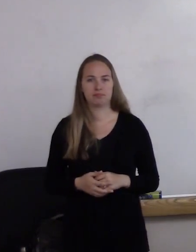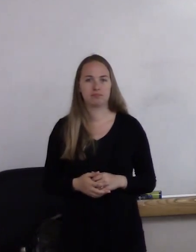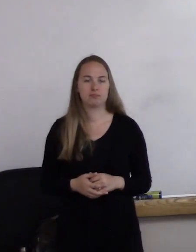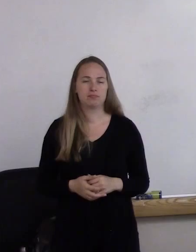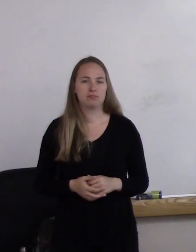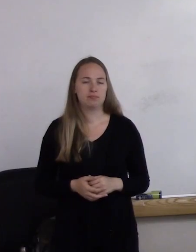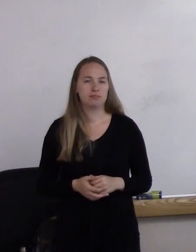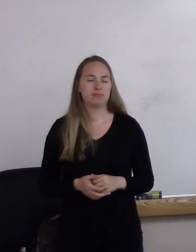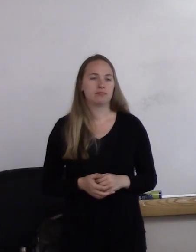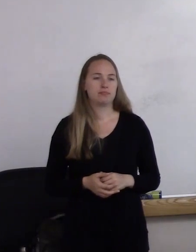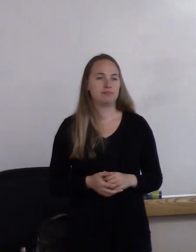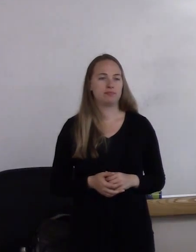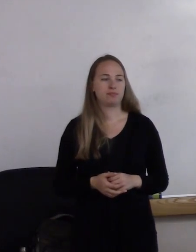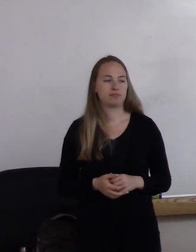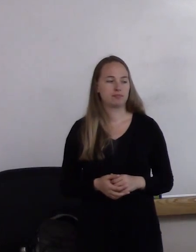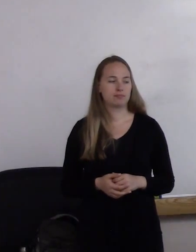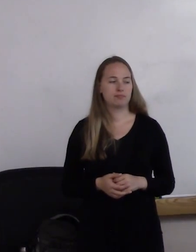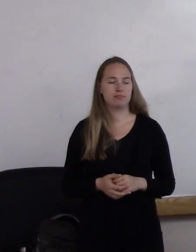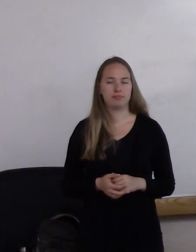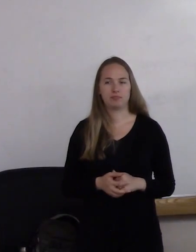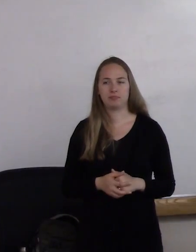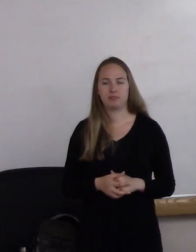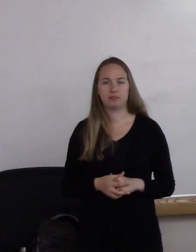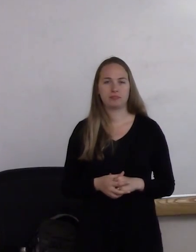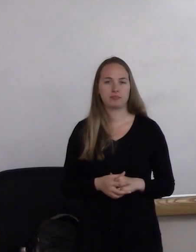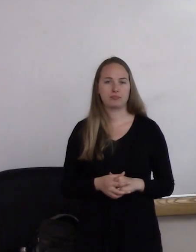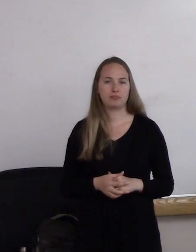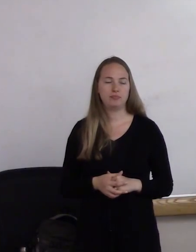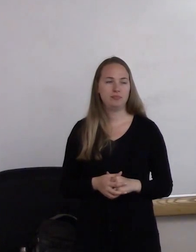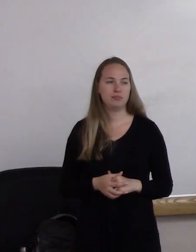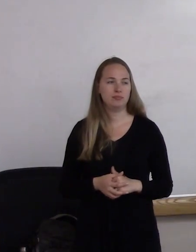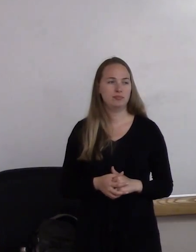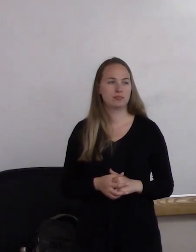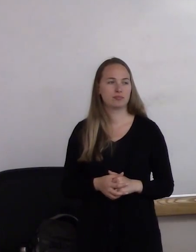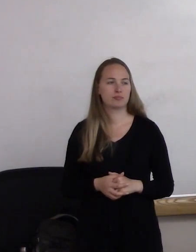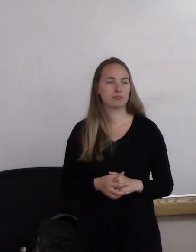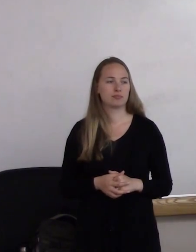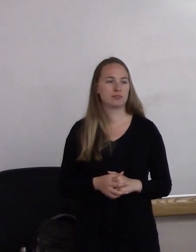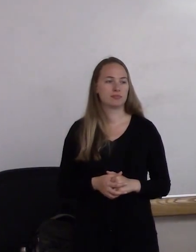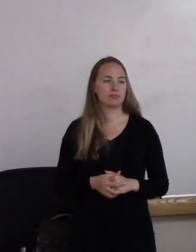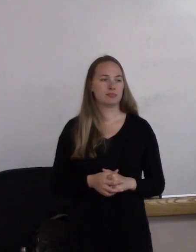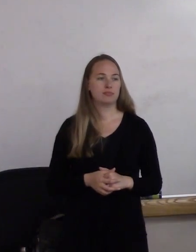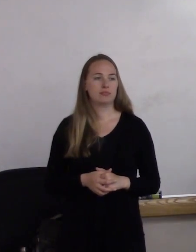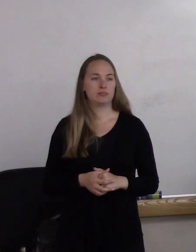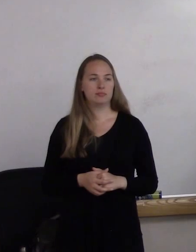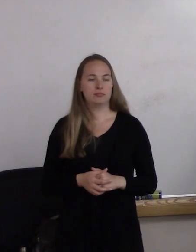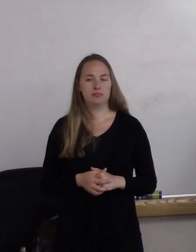You can send those back. All right.